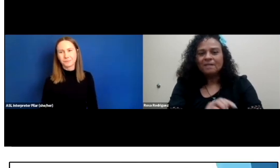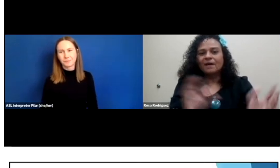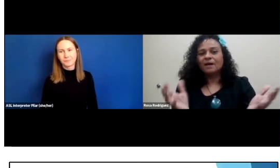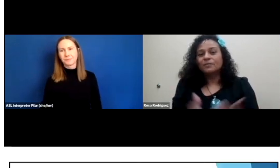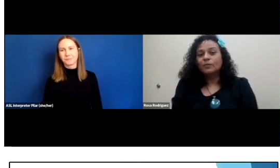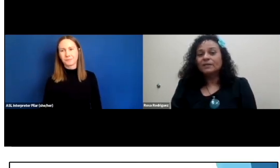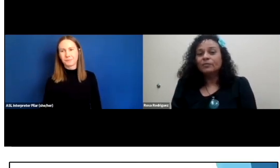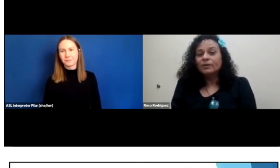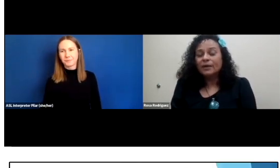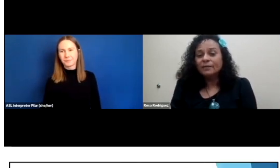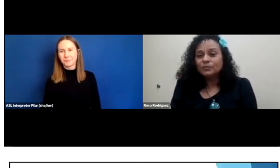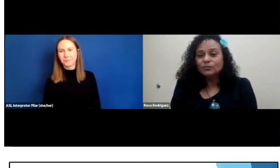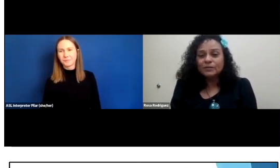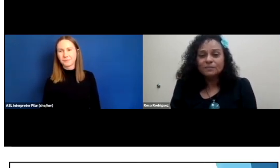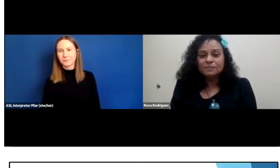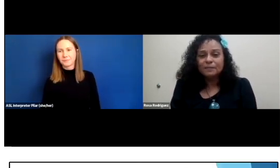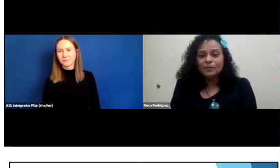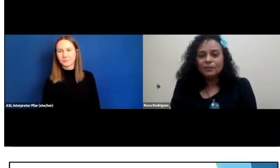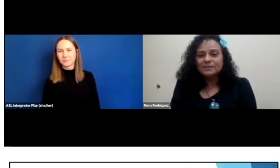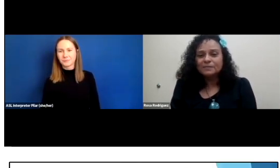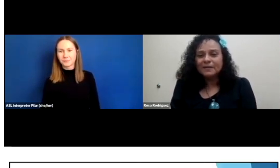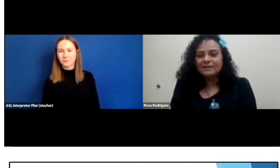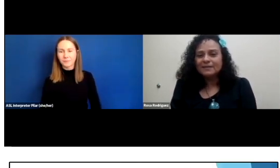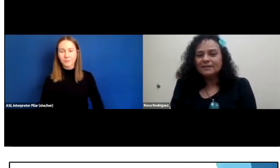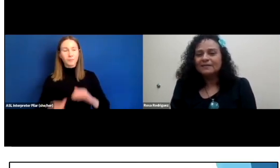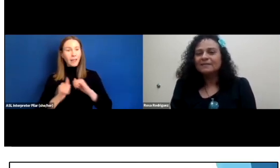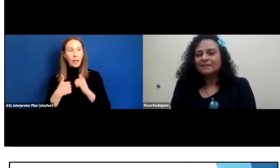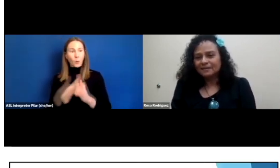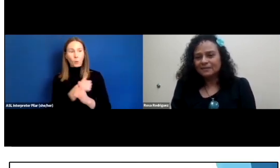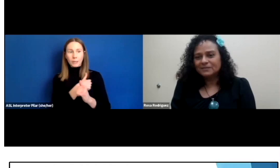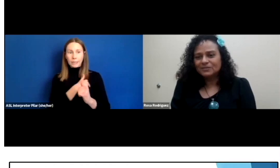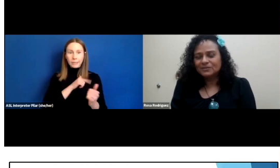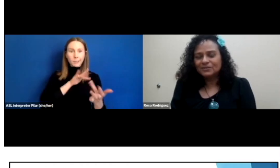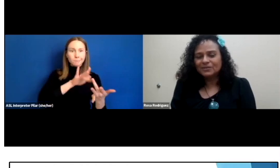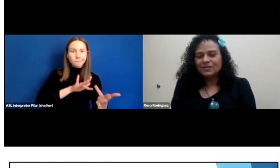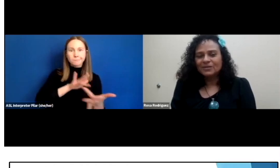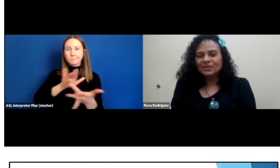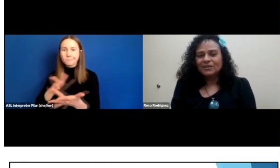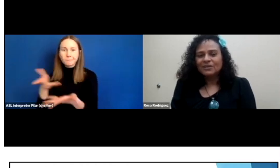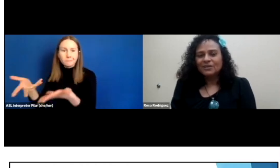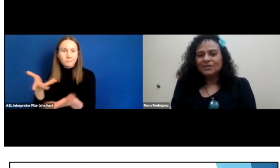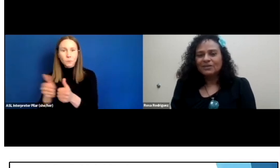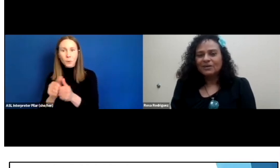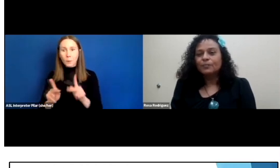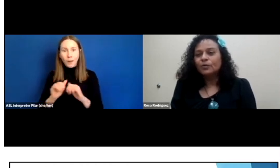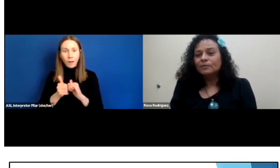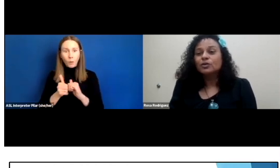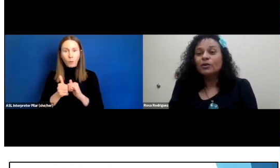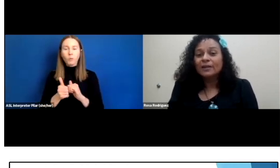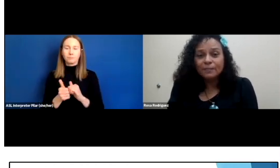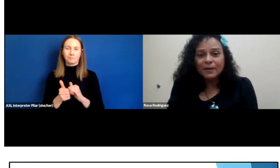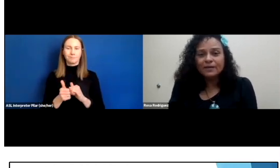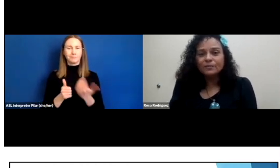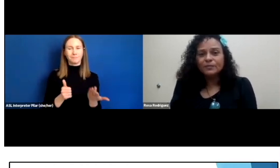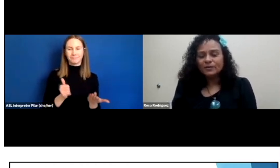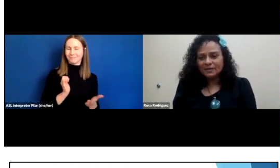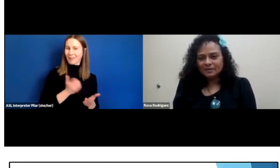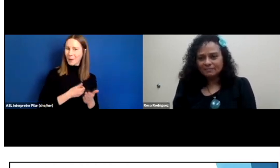The way that we are able to reach people is mainly, like I mentioned, our programs are led by the community.